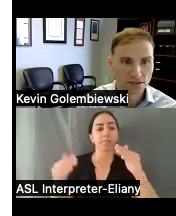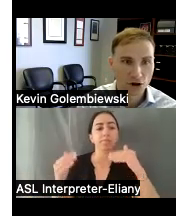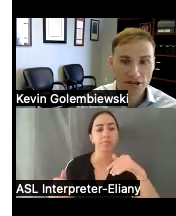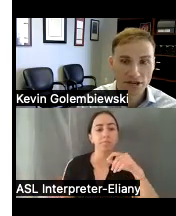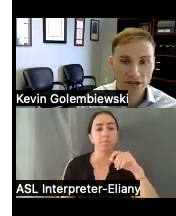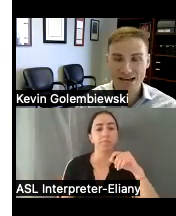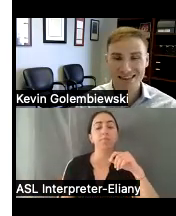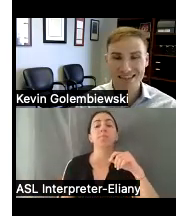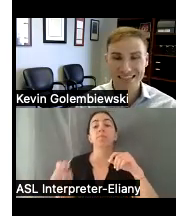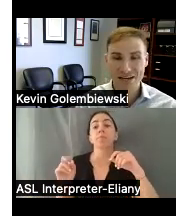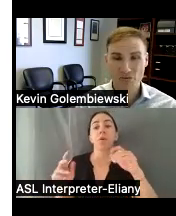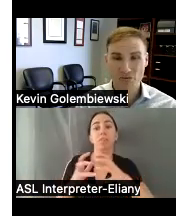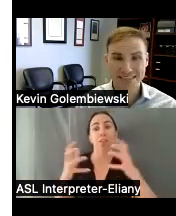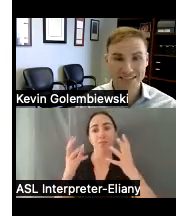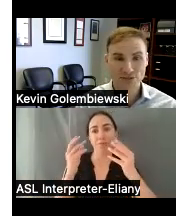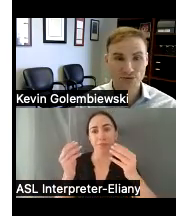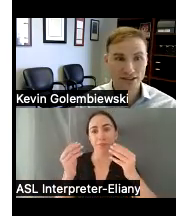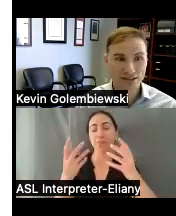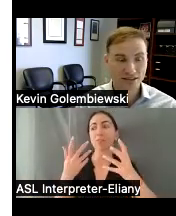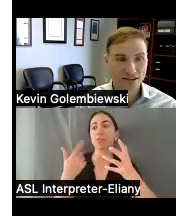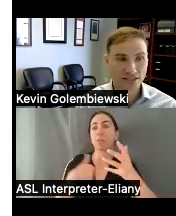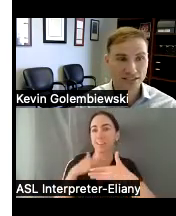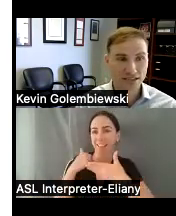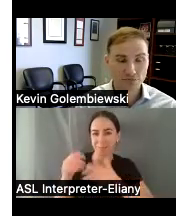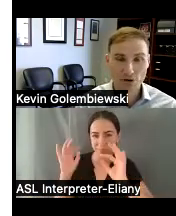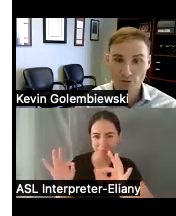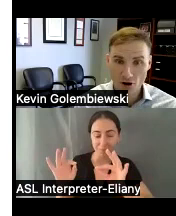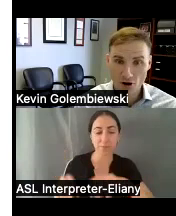okay so that's a lot of things that we assist with it's it's pretty broad